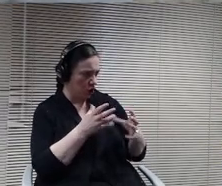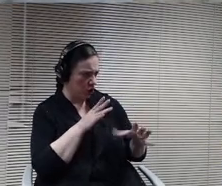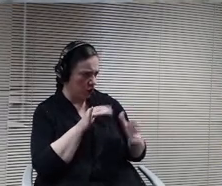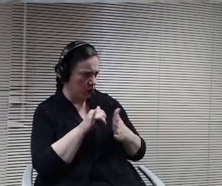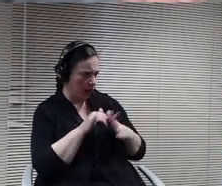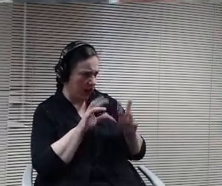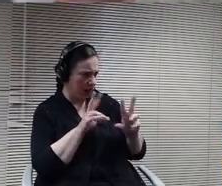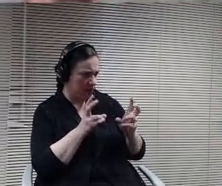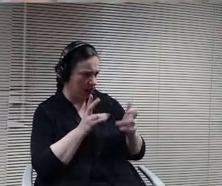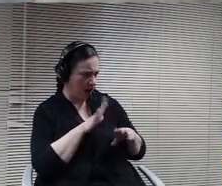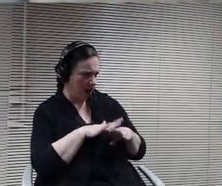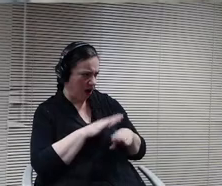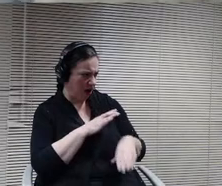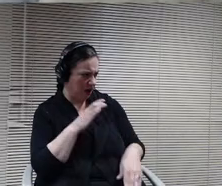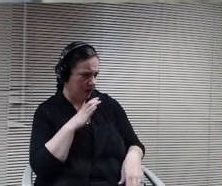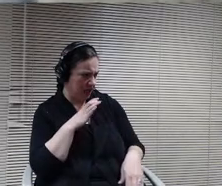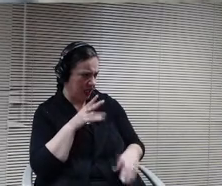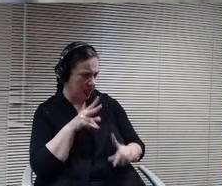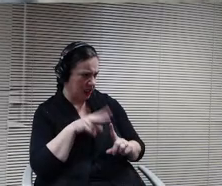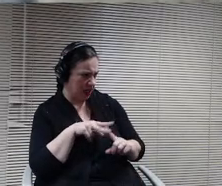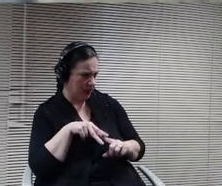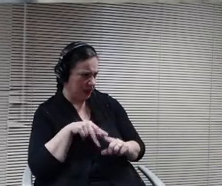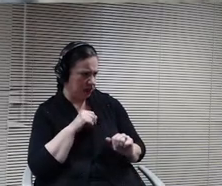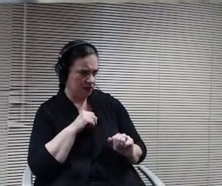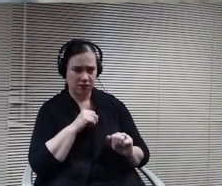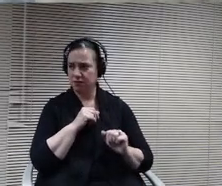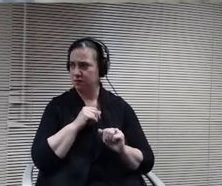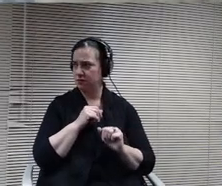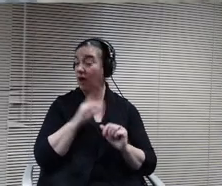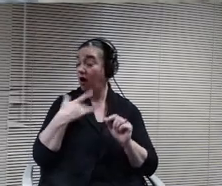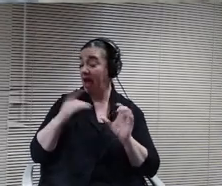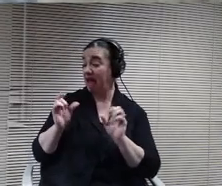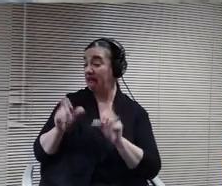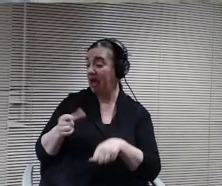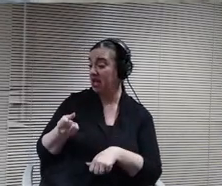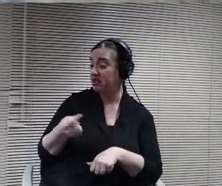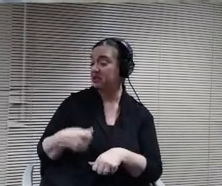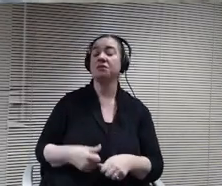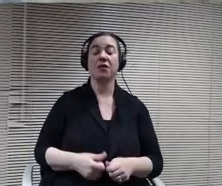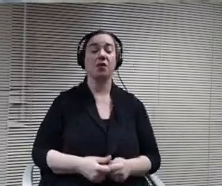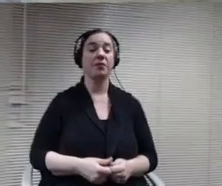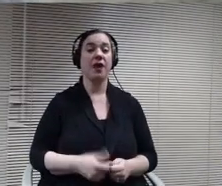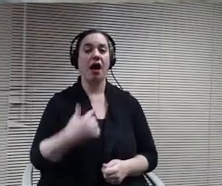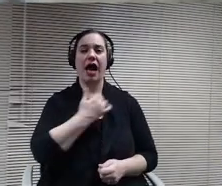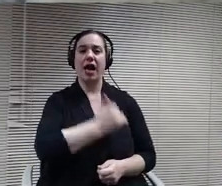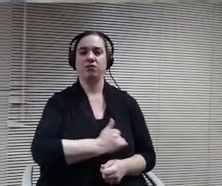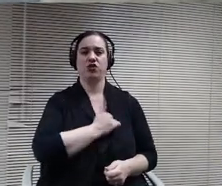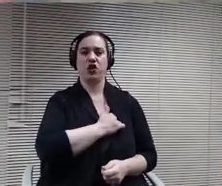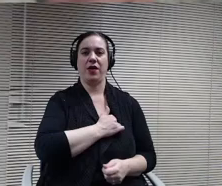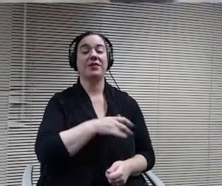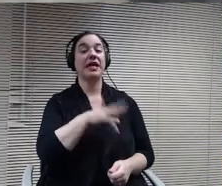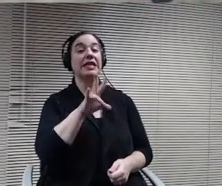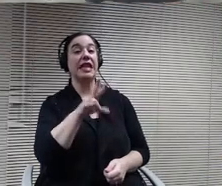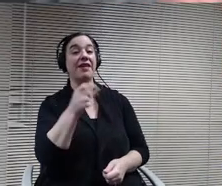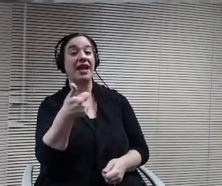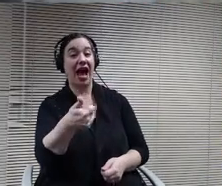I sure I sure can. Yes, I'm sorry with seven eyes of the motion carries. Sorry bout that.